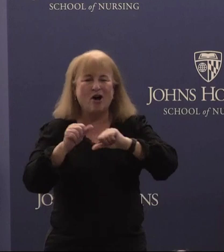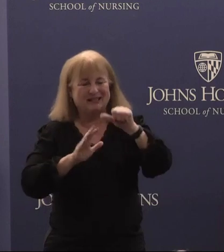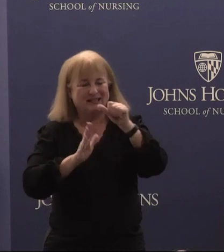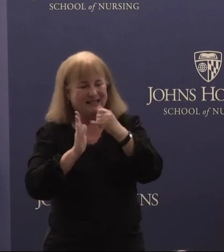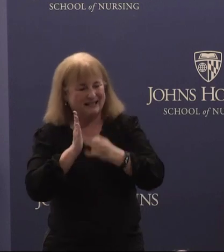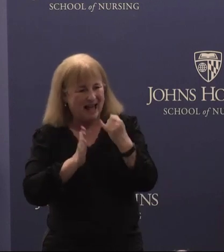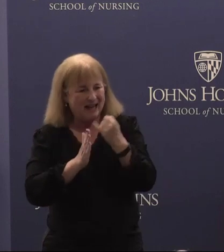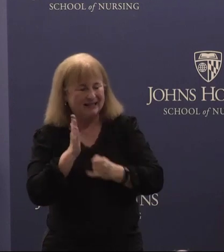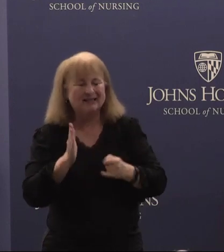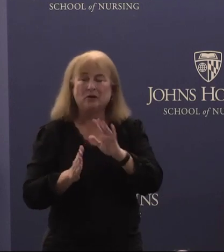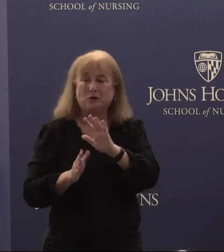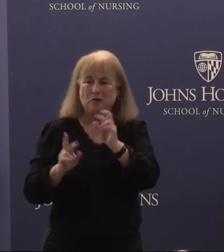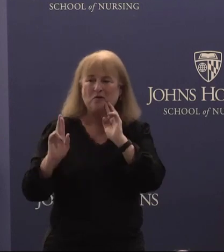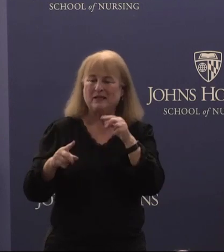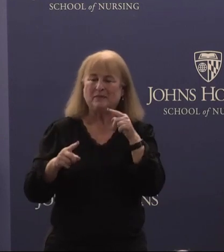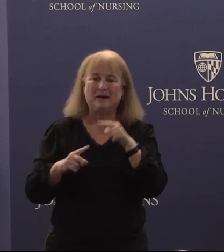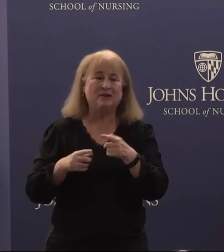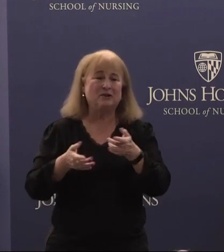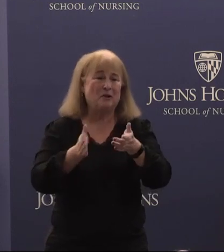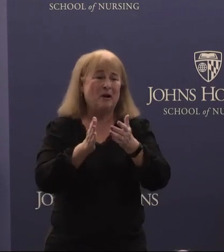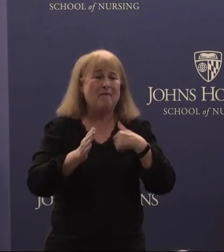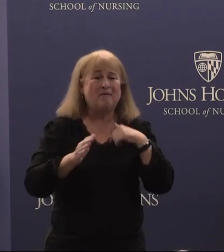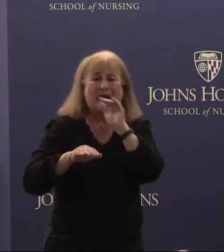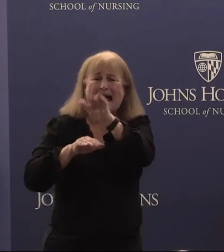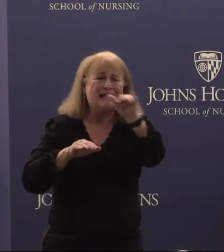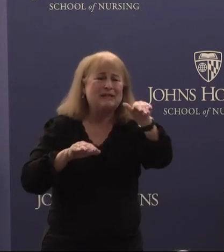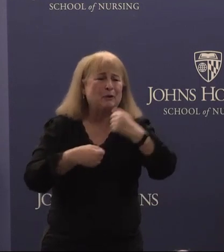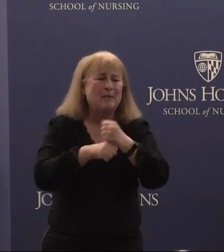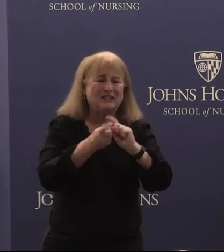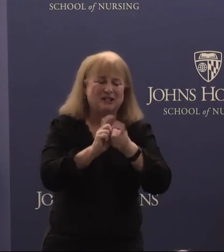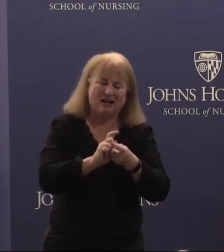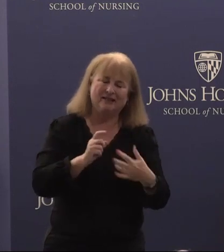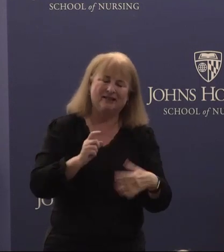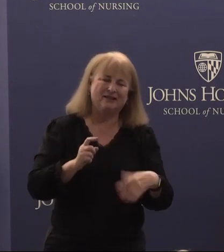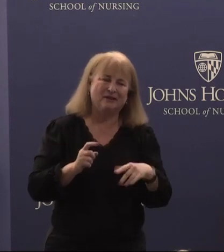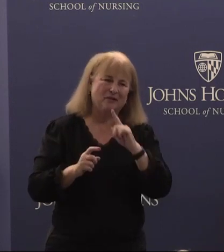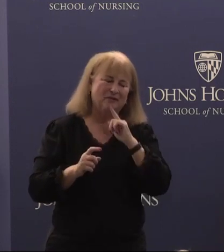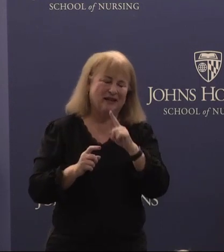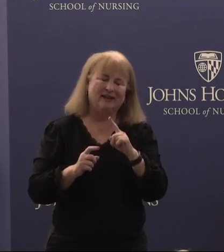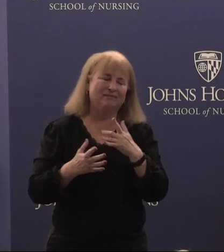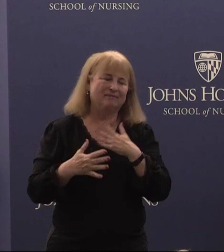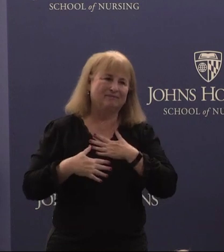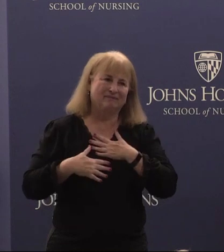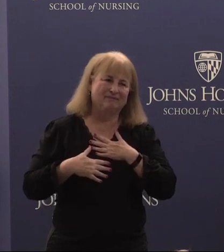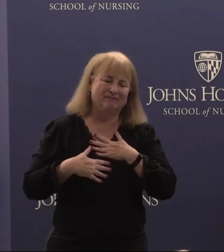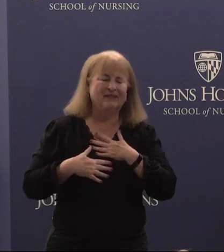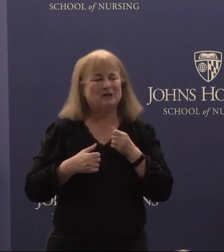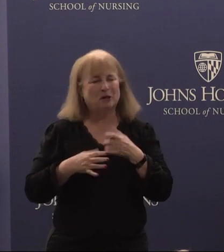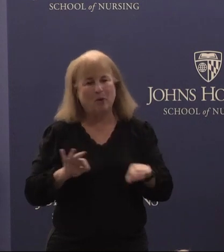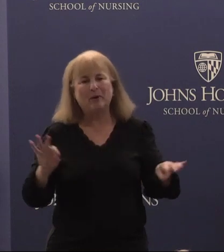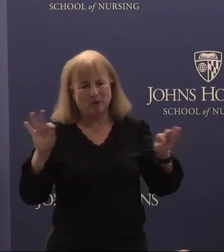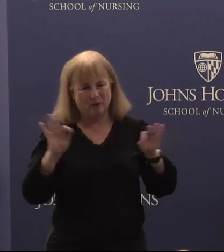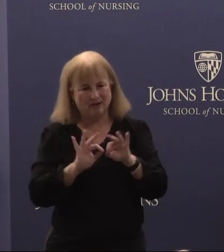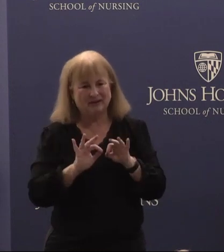Your responses to asks for making change really are so important and I hope everyone